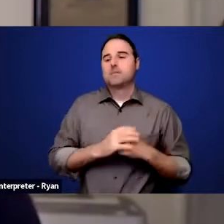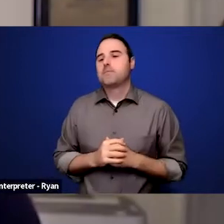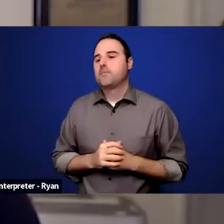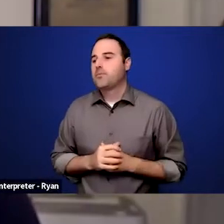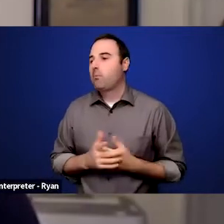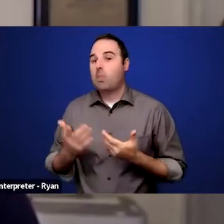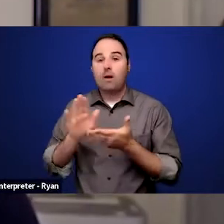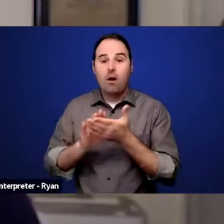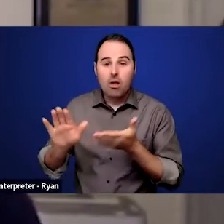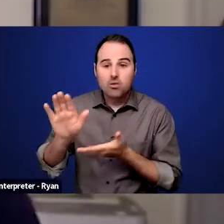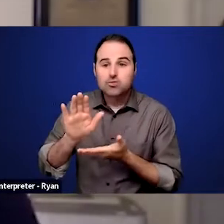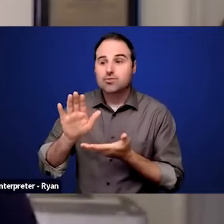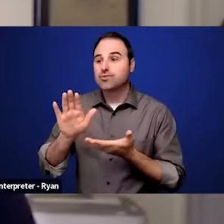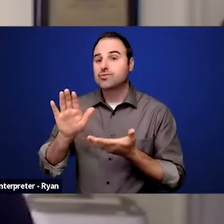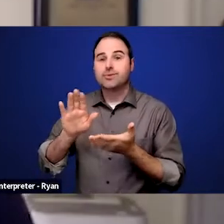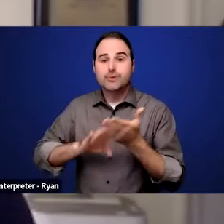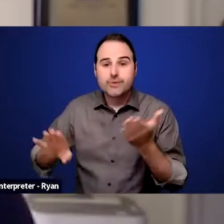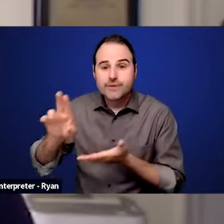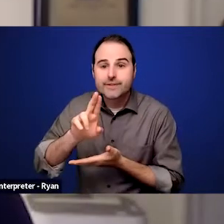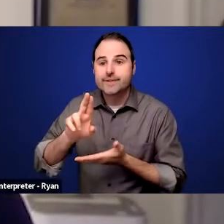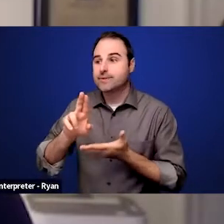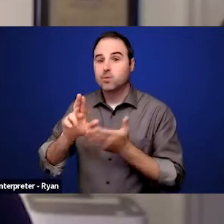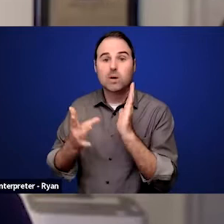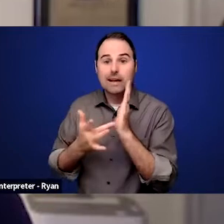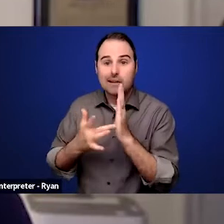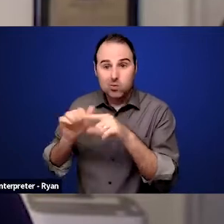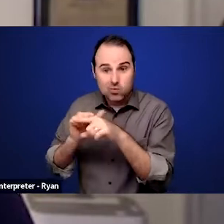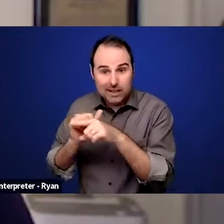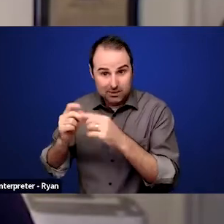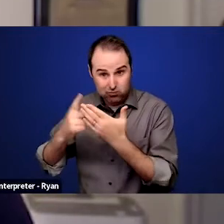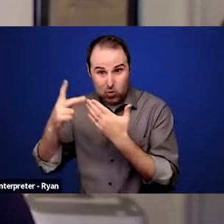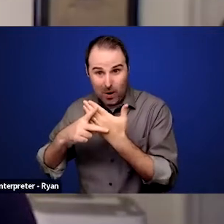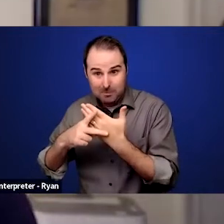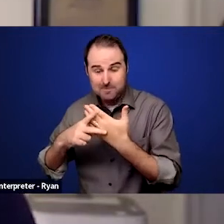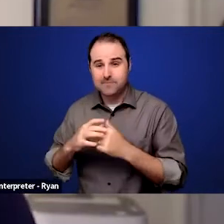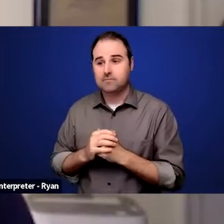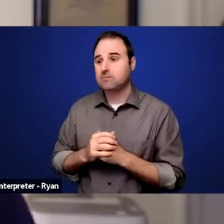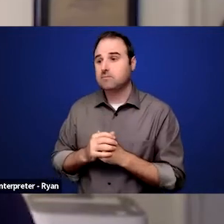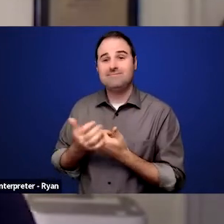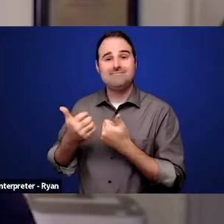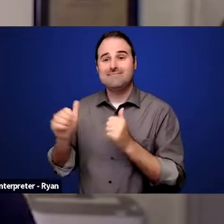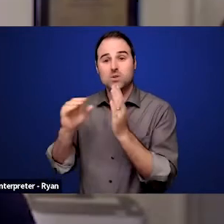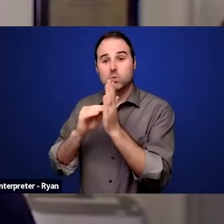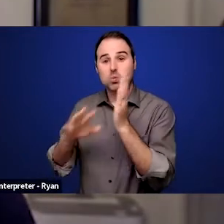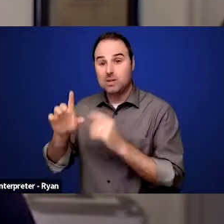technical training programs are not being excluded from participating in programs